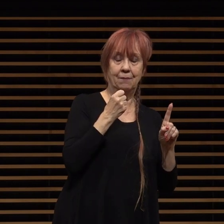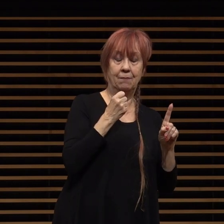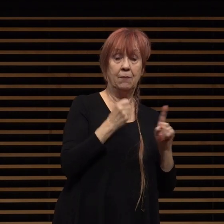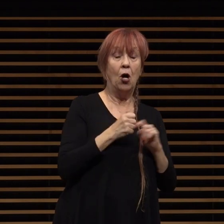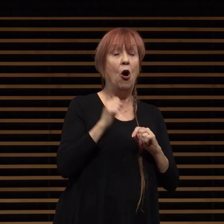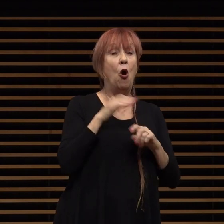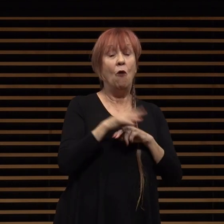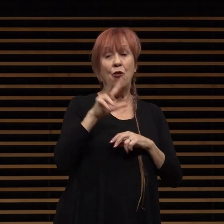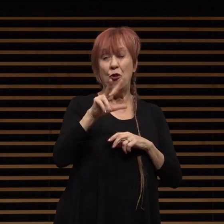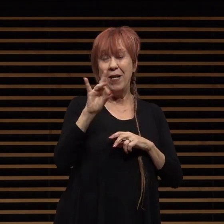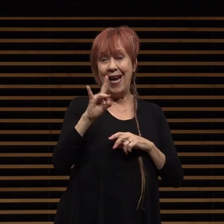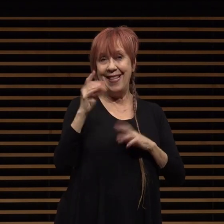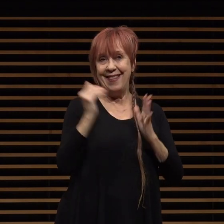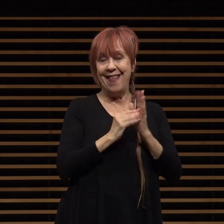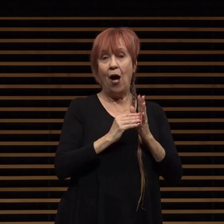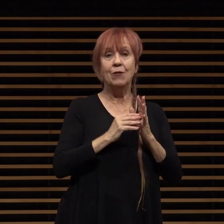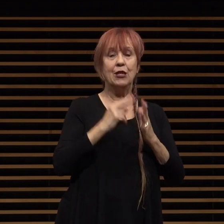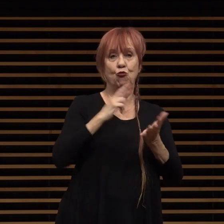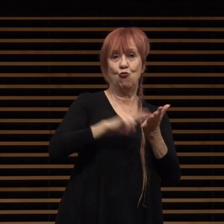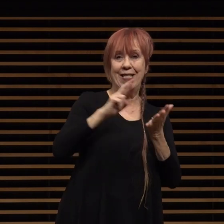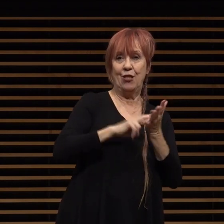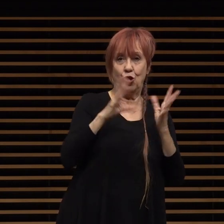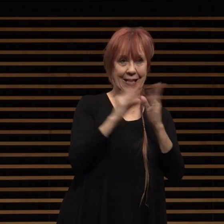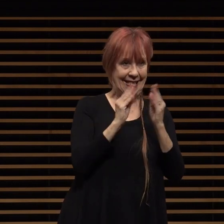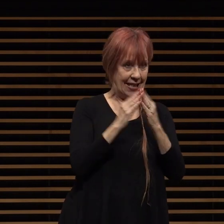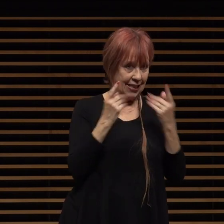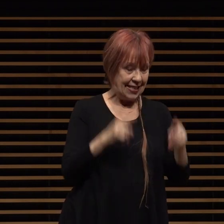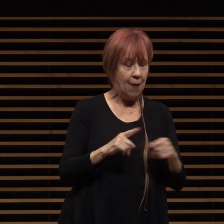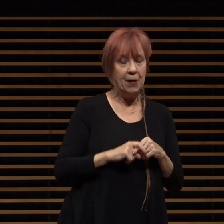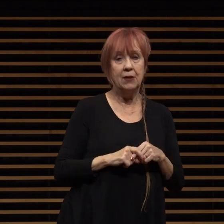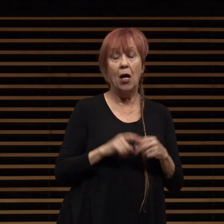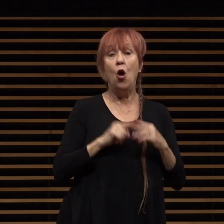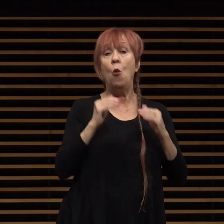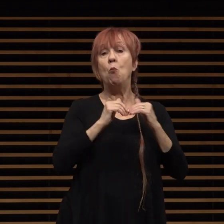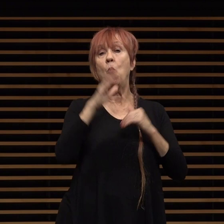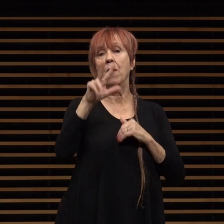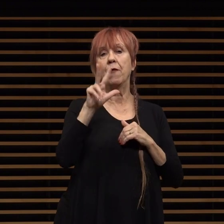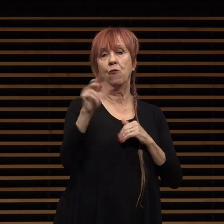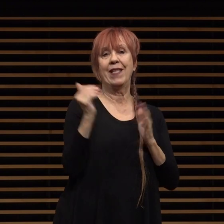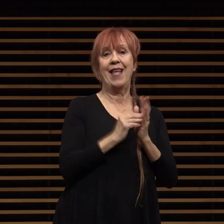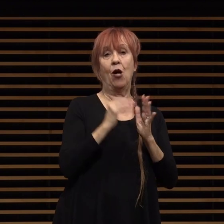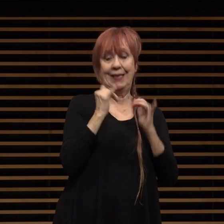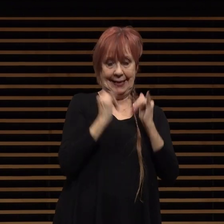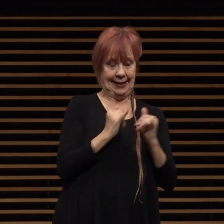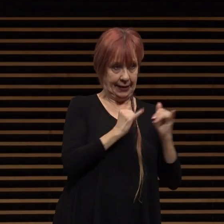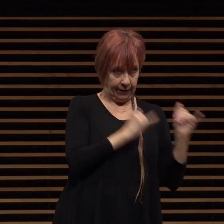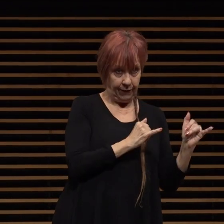conducted on our library databases more